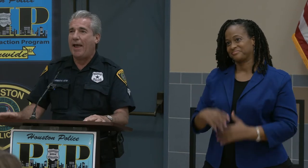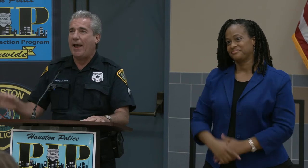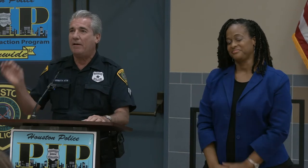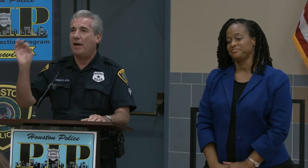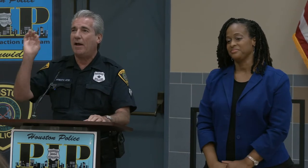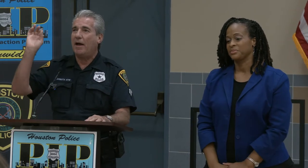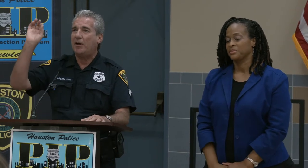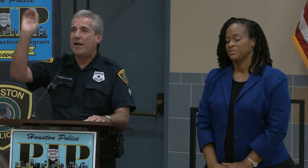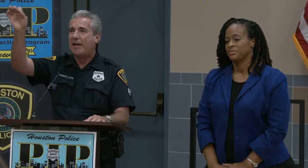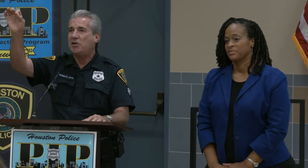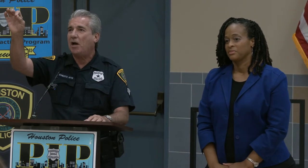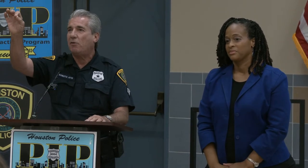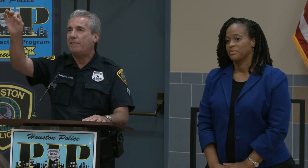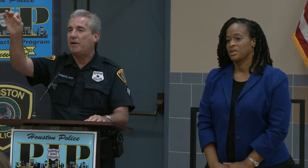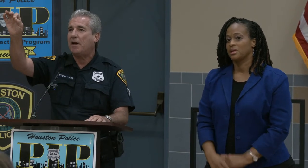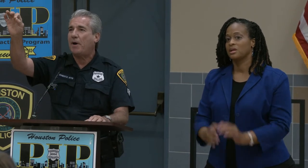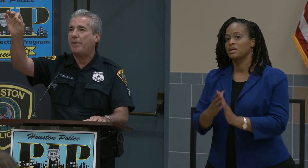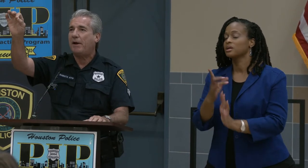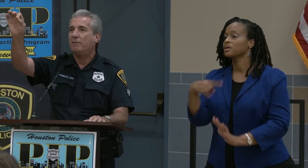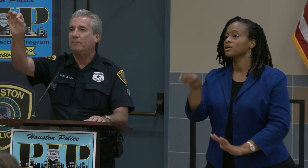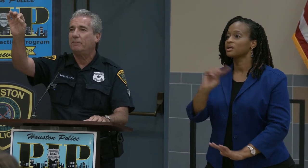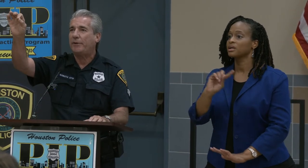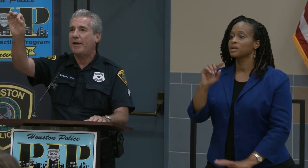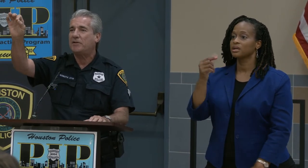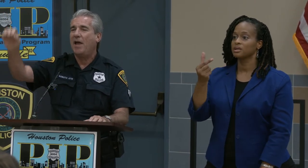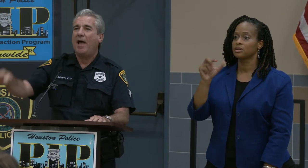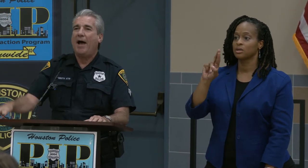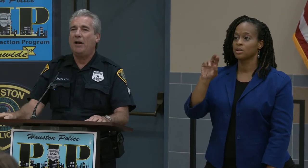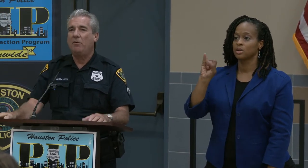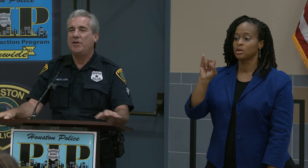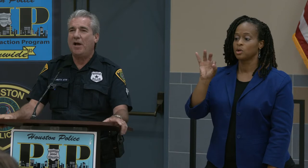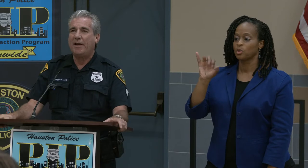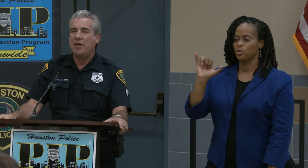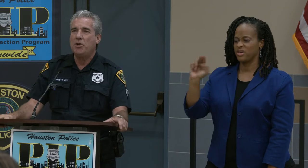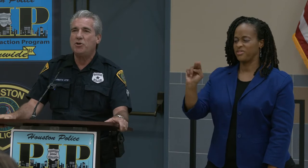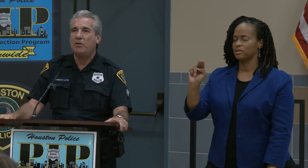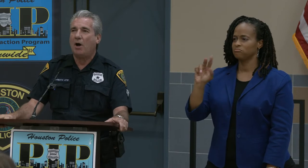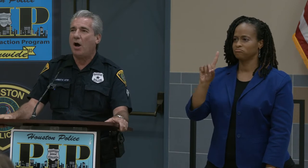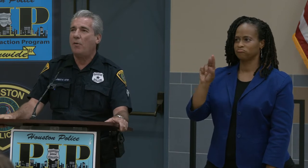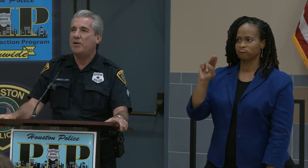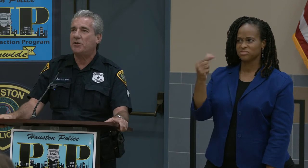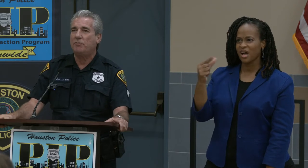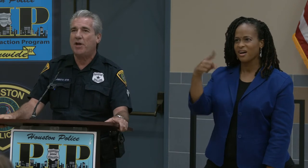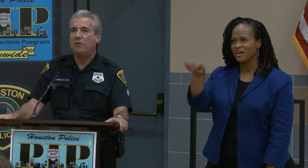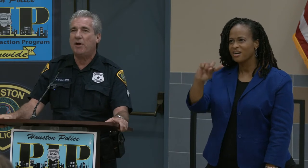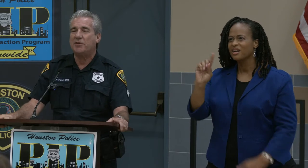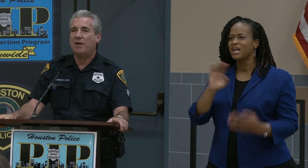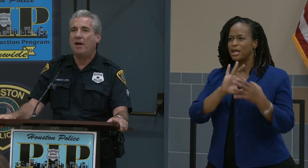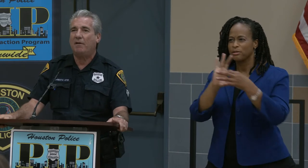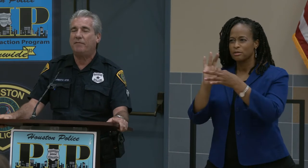And could I get Doug to come up here. I know Doug and the union, they are always so generous of